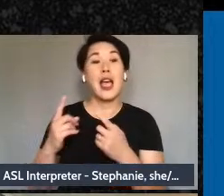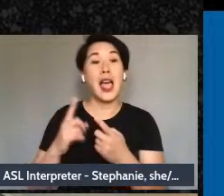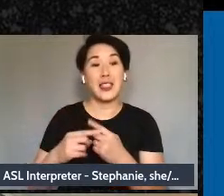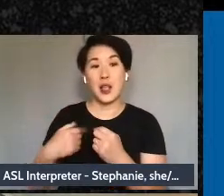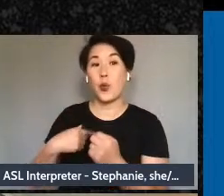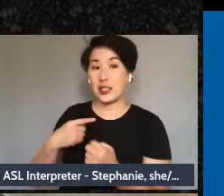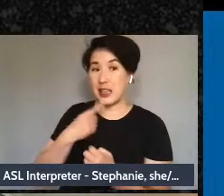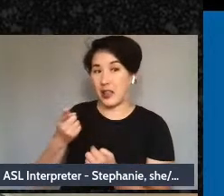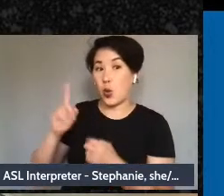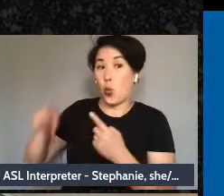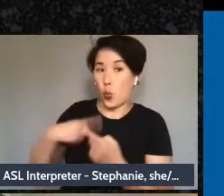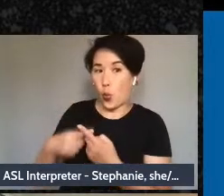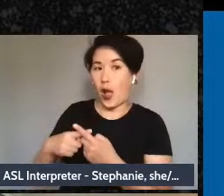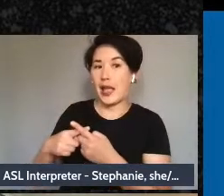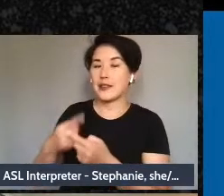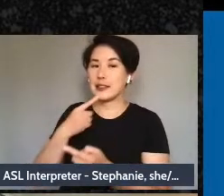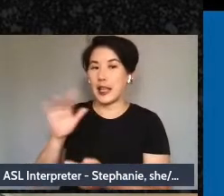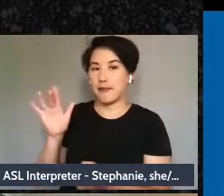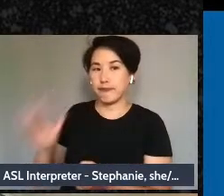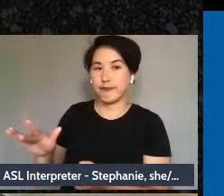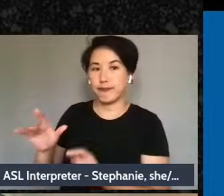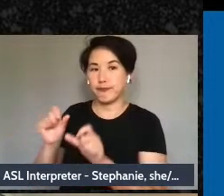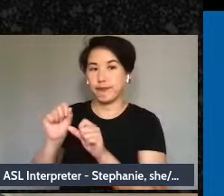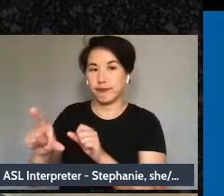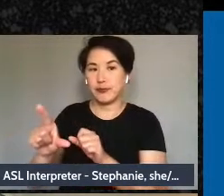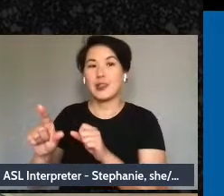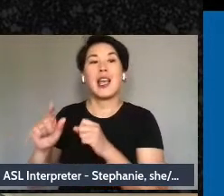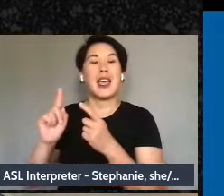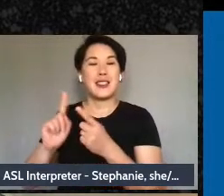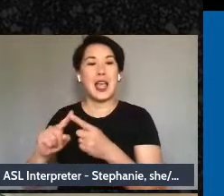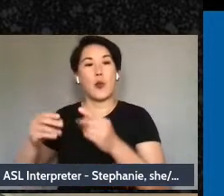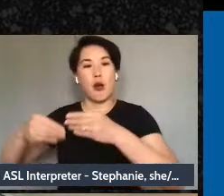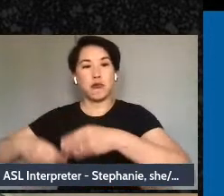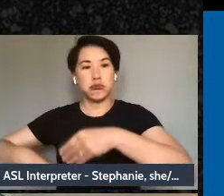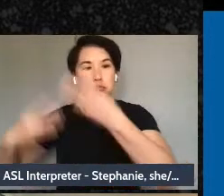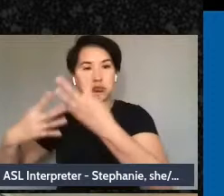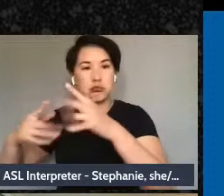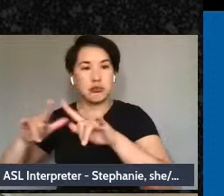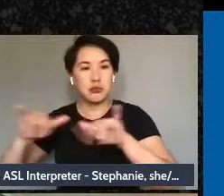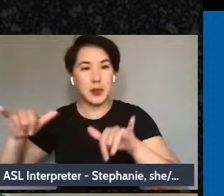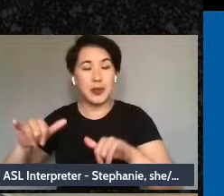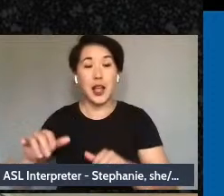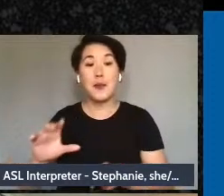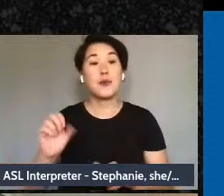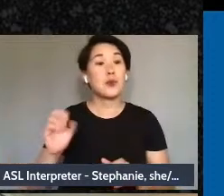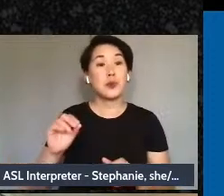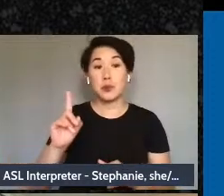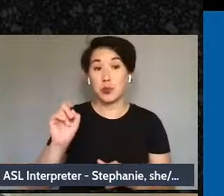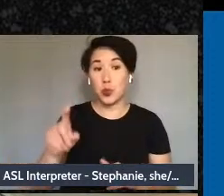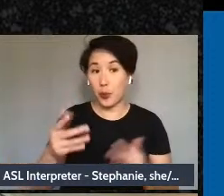a waterfall and read them out and the question the prompt question is what is something you want to